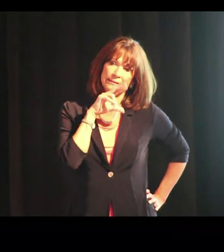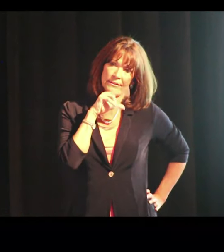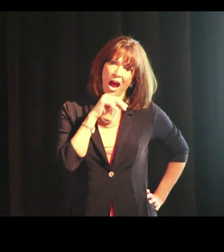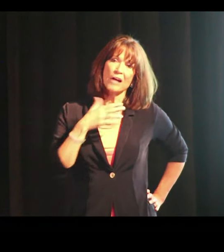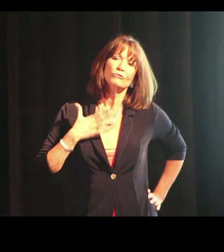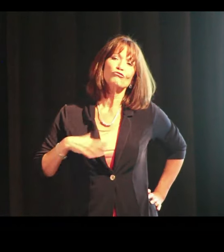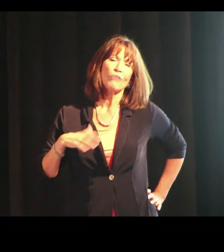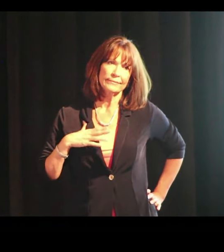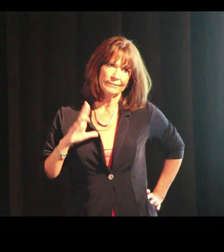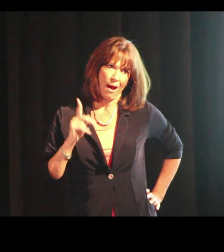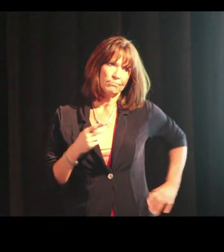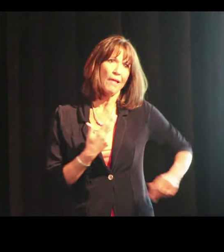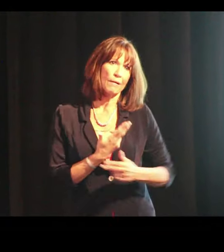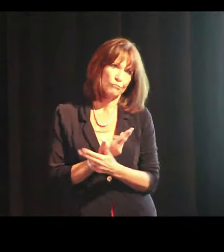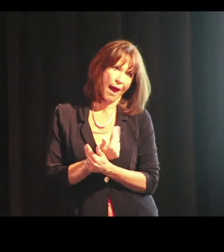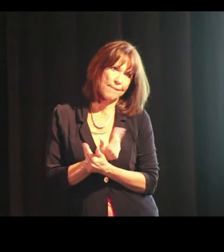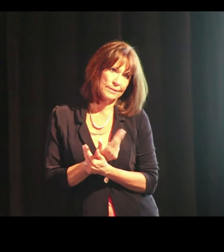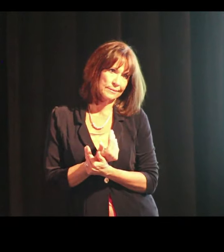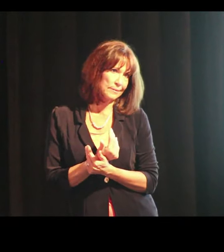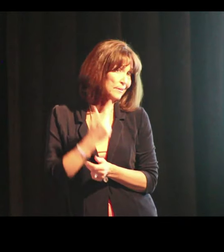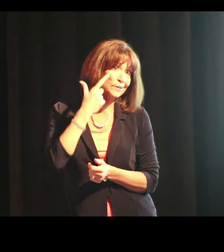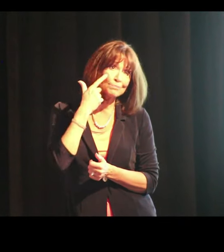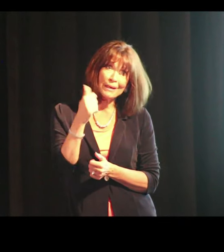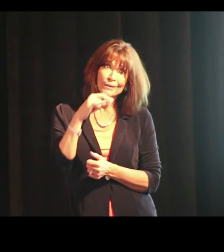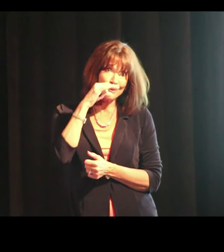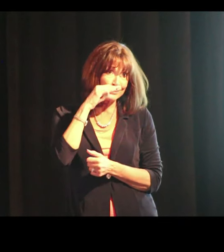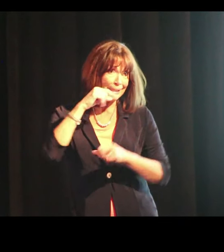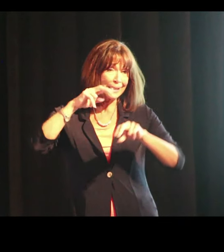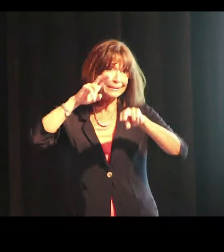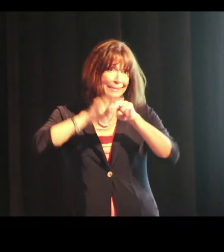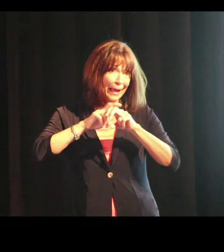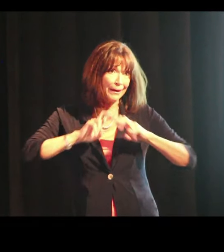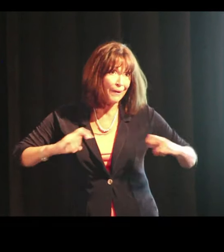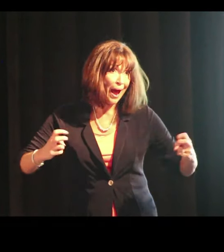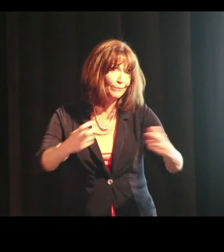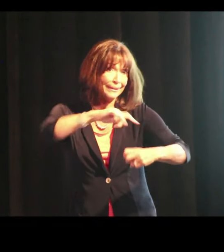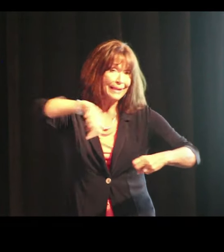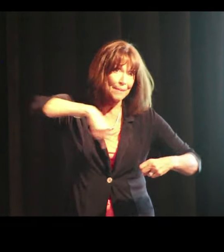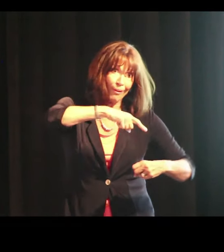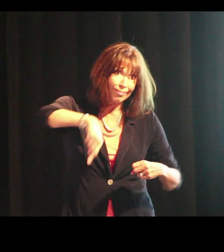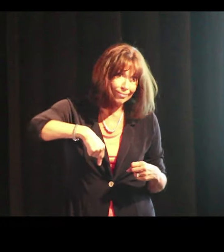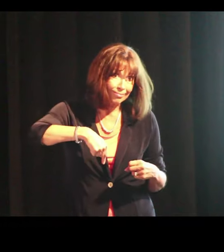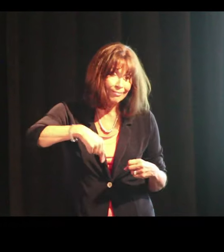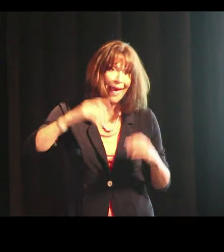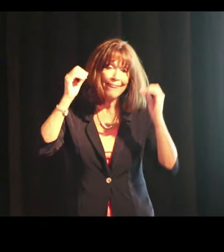That’s a duck dressed up like a rabbit. Just because those kids are sitting around the teacher,